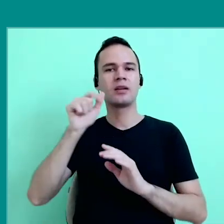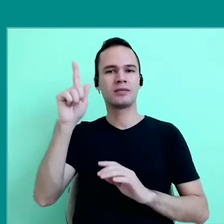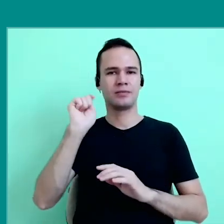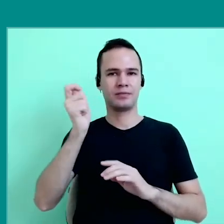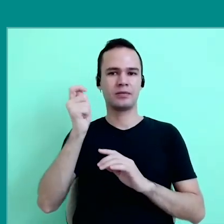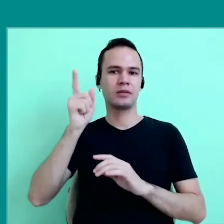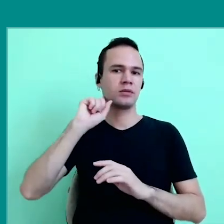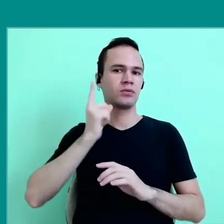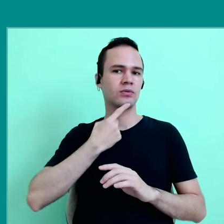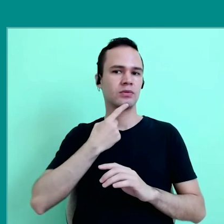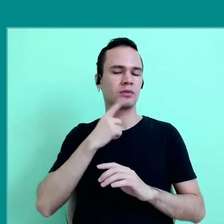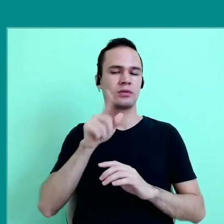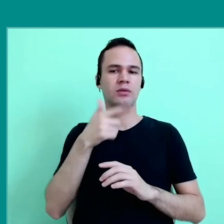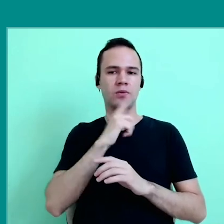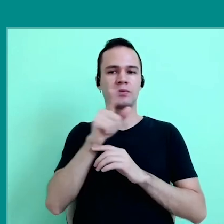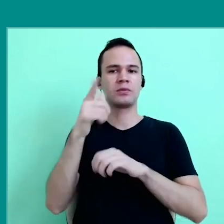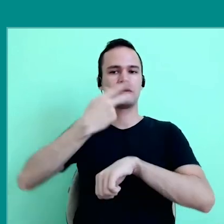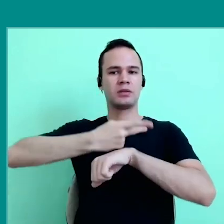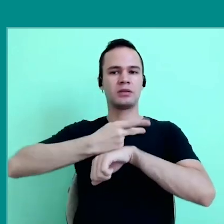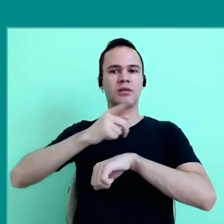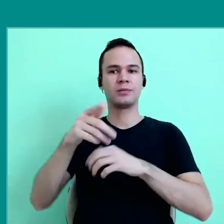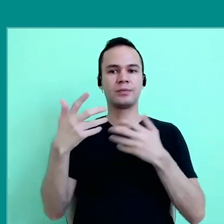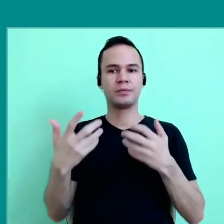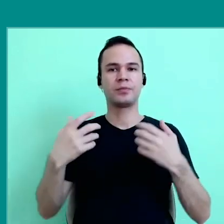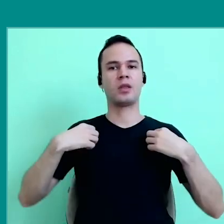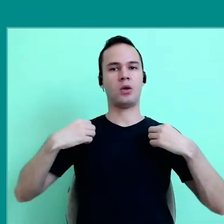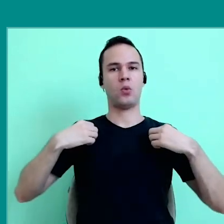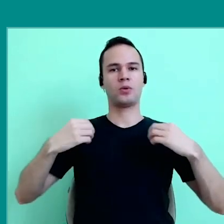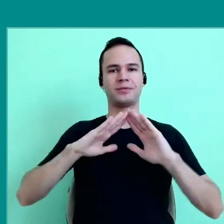Isol, winner of many awards, who dress up this school uniform,